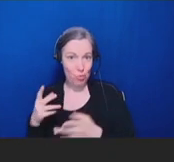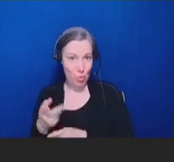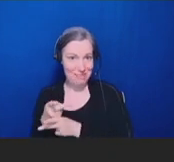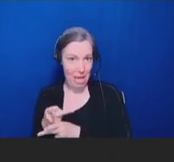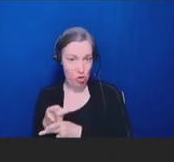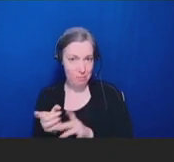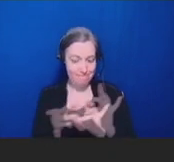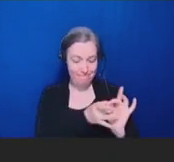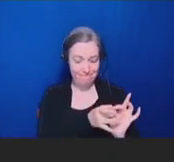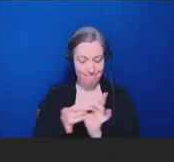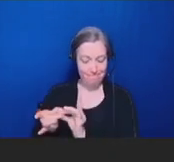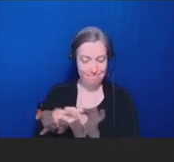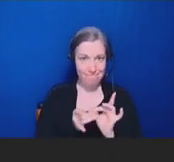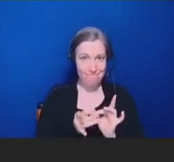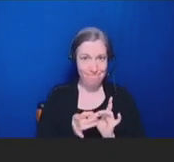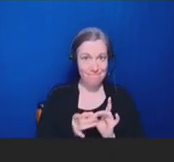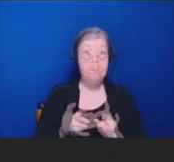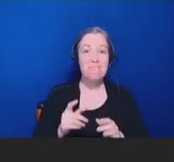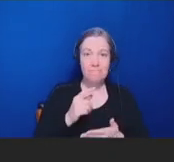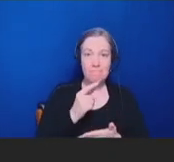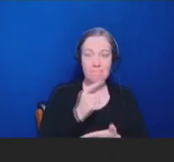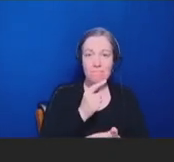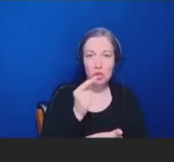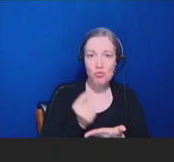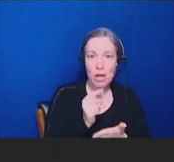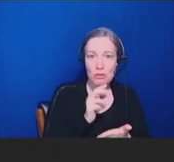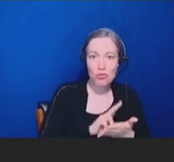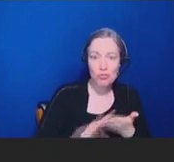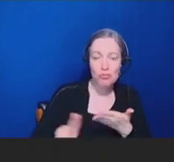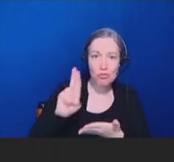Medicine. He completed his residency in internal medicine at the University of California,